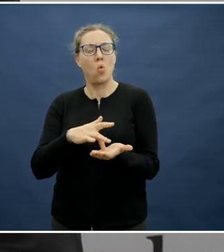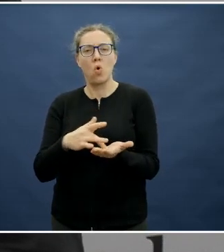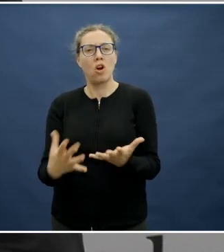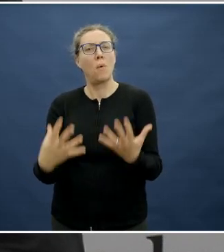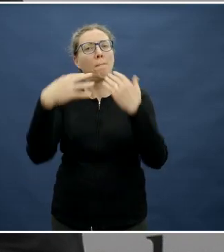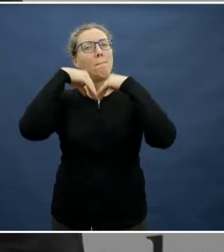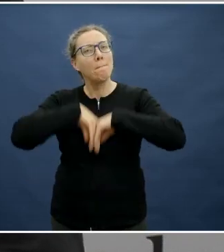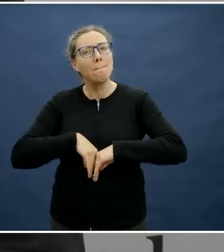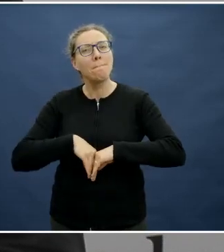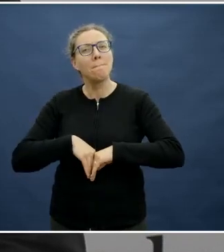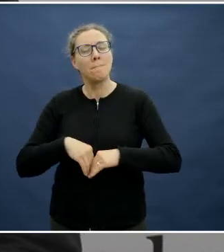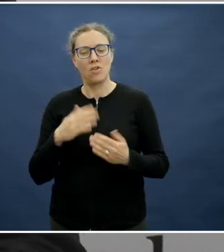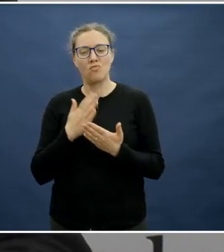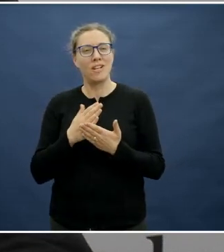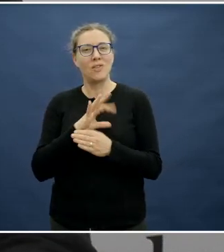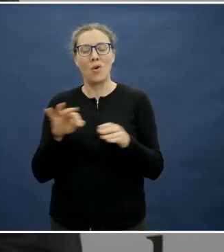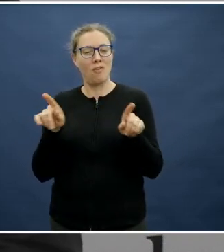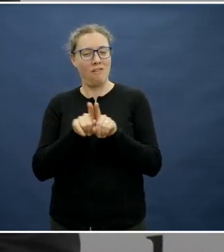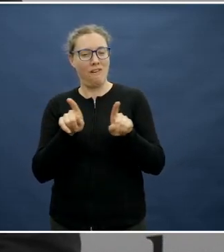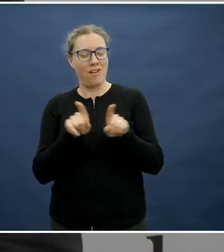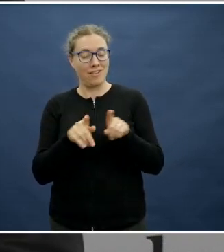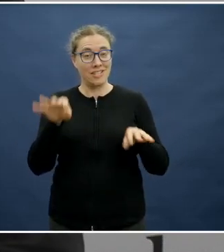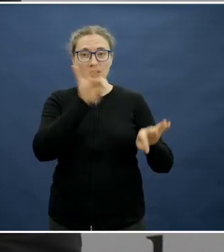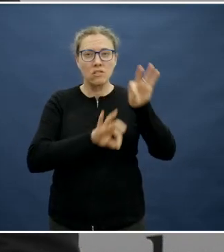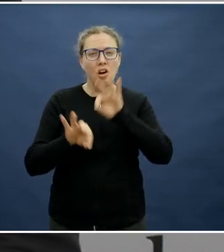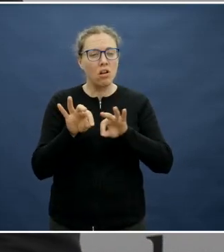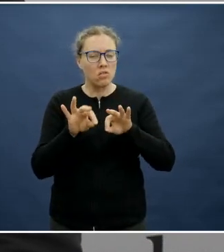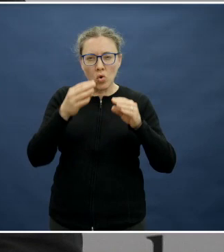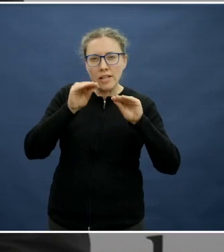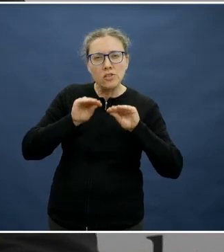to be anything like a nutrition or a science education session or anything like that, so,